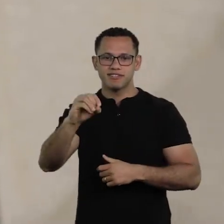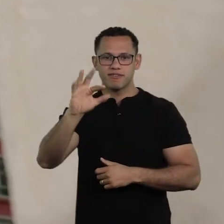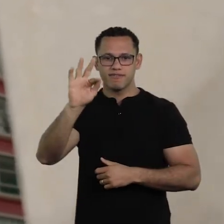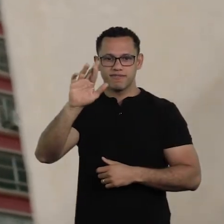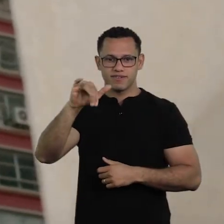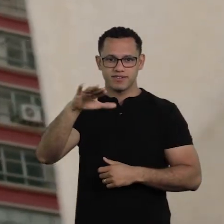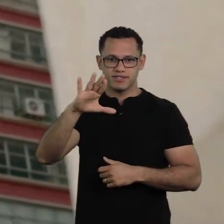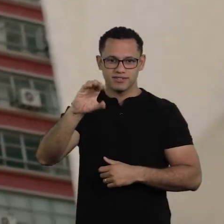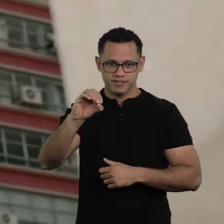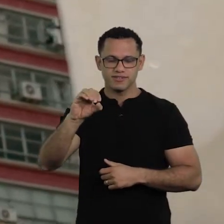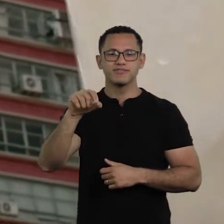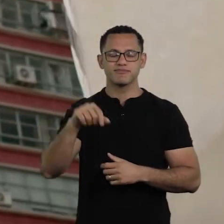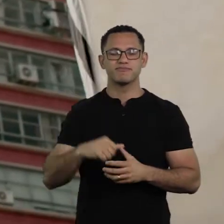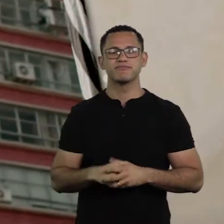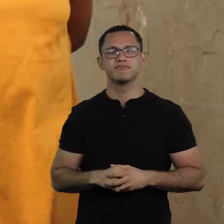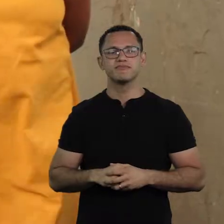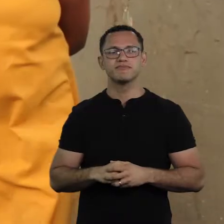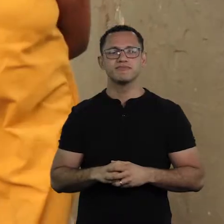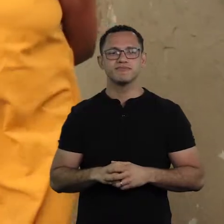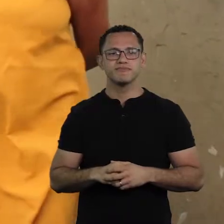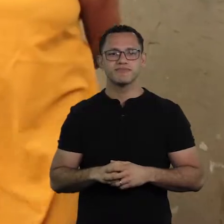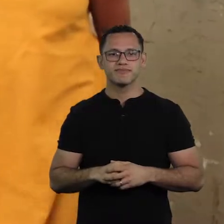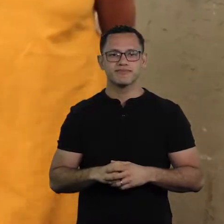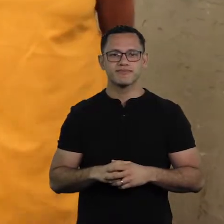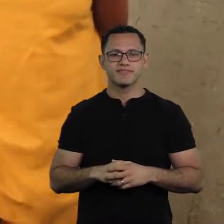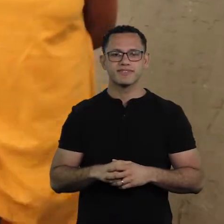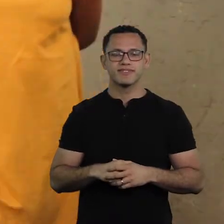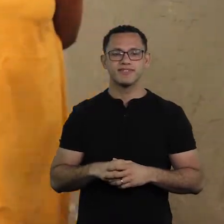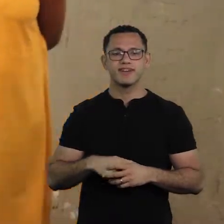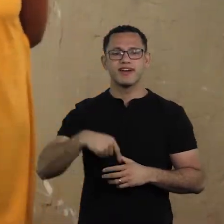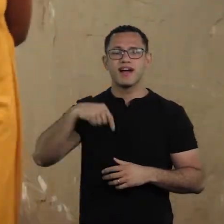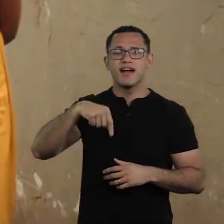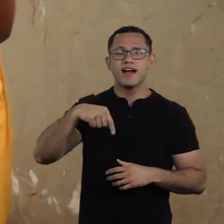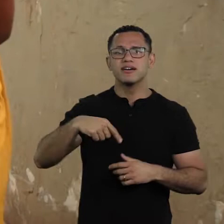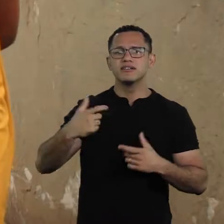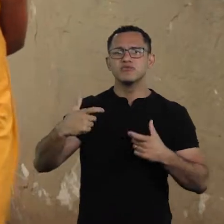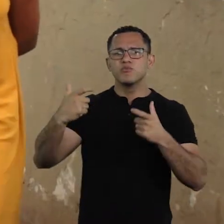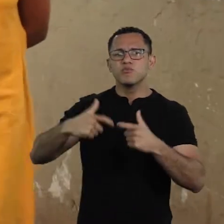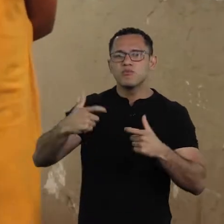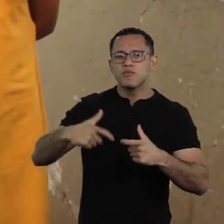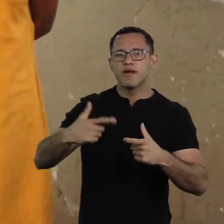and it was, it's a part of the city,